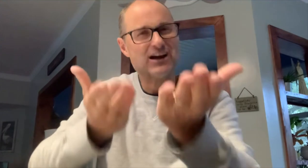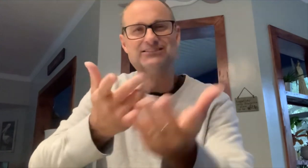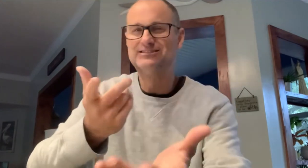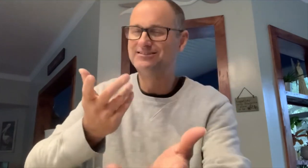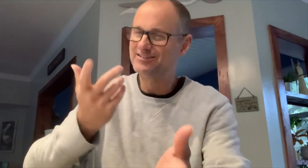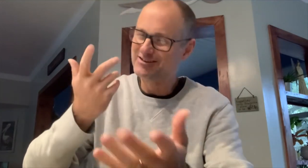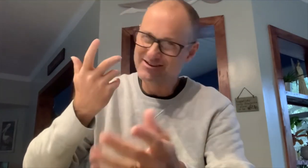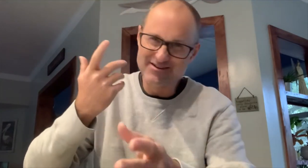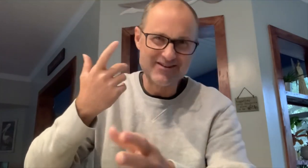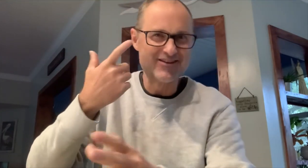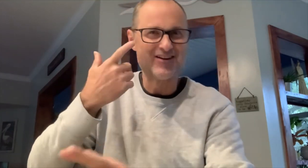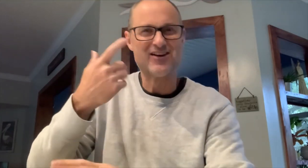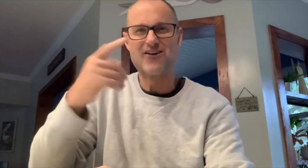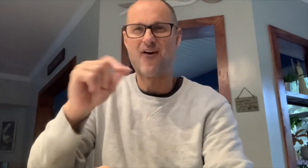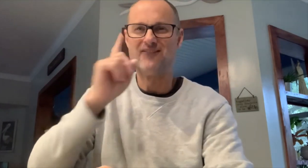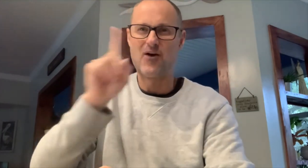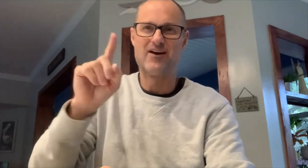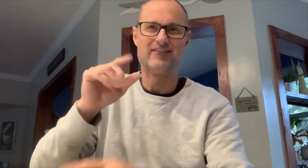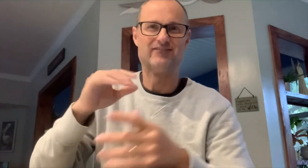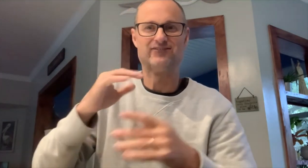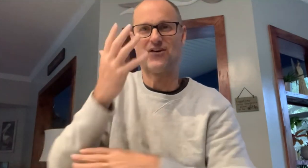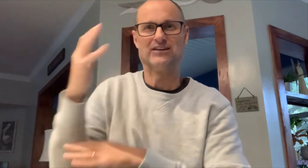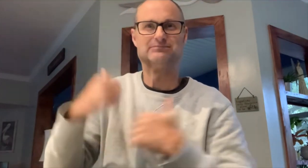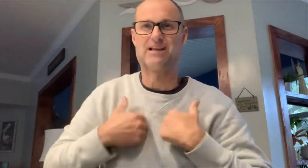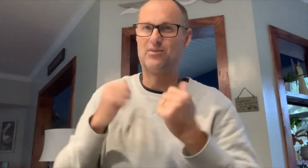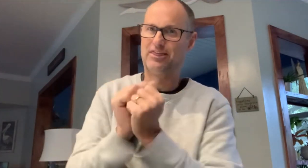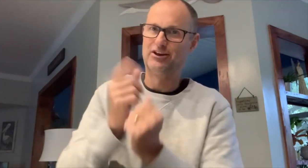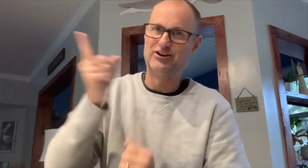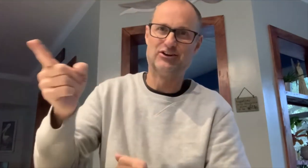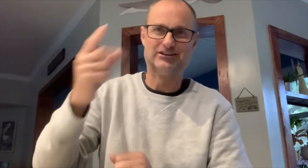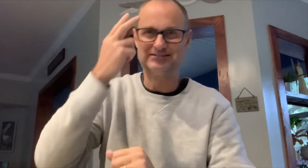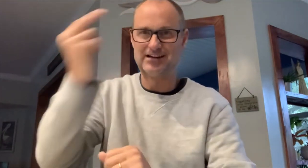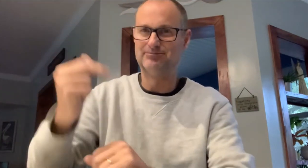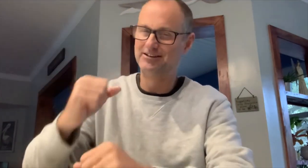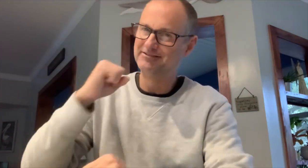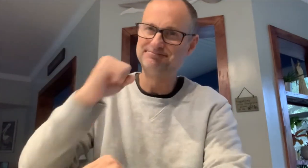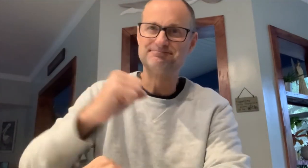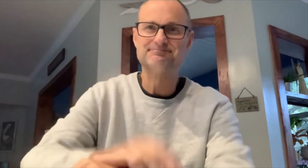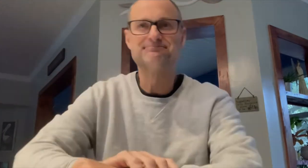I truly suggest going forest bathing with her. One-hundred percent!